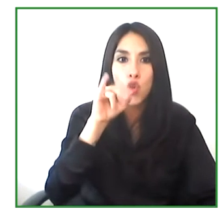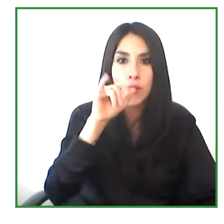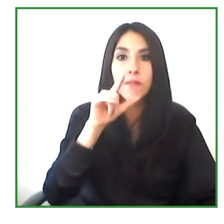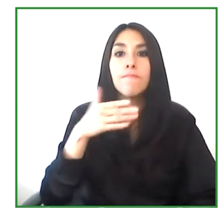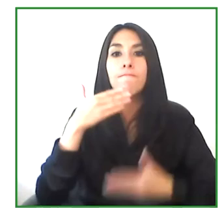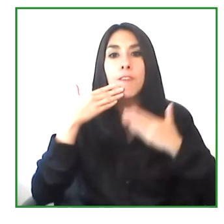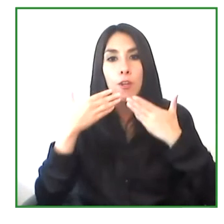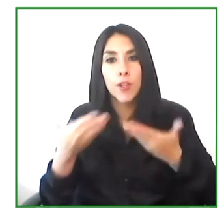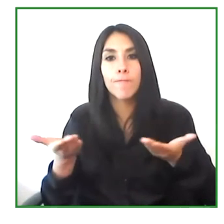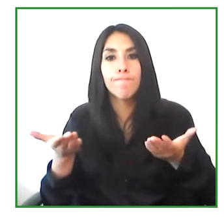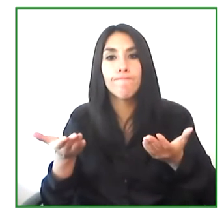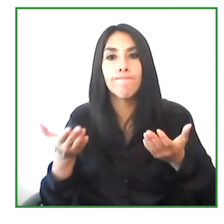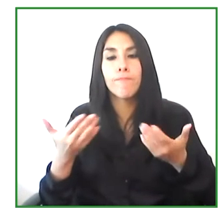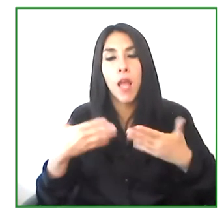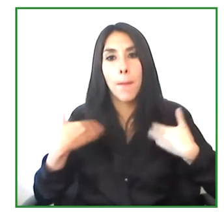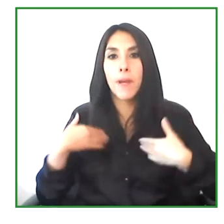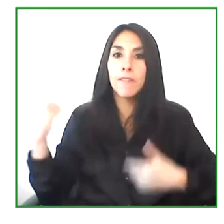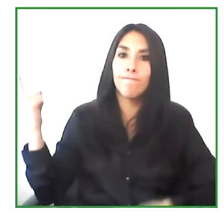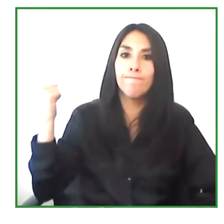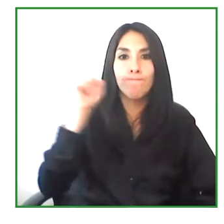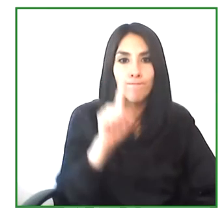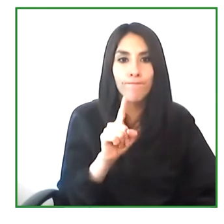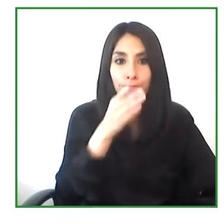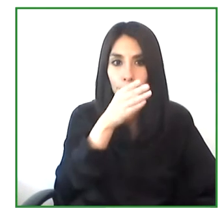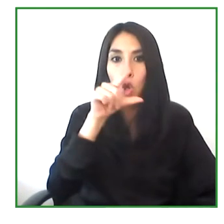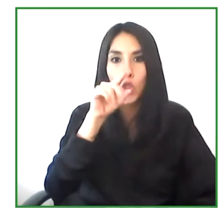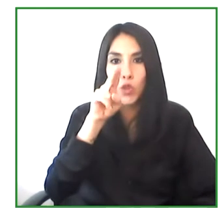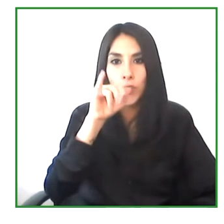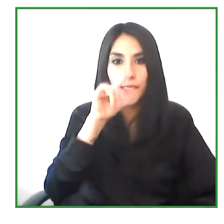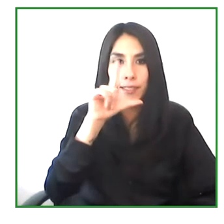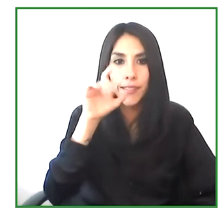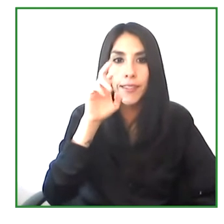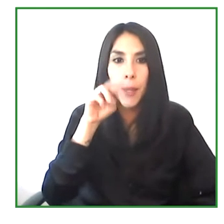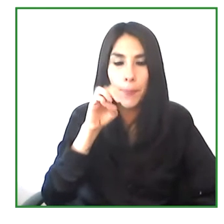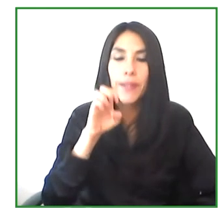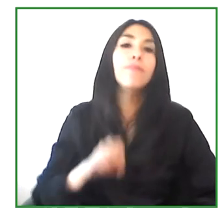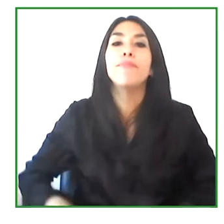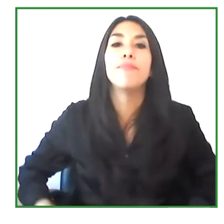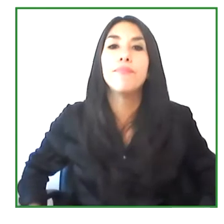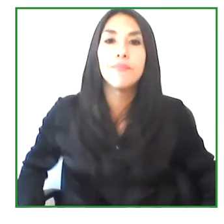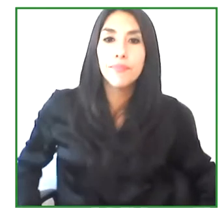It's very good to be here with you. here at Egalité